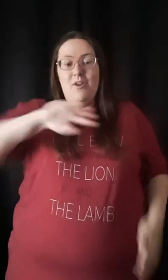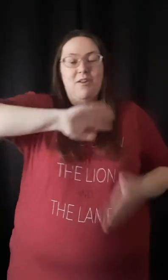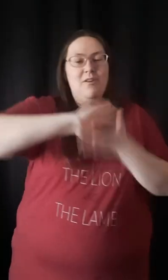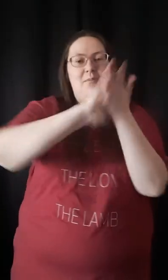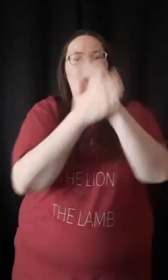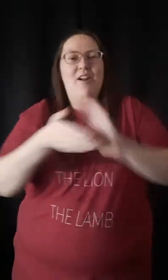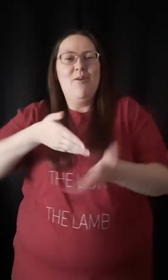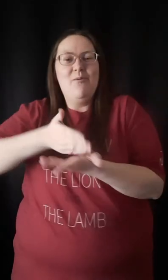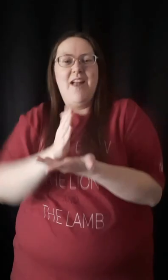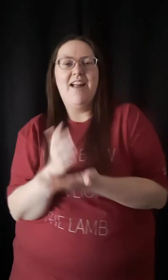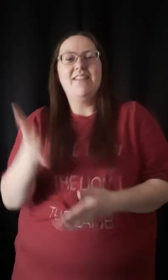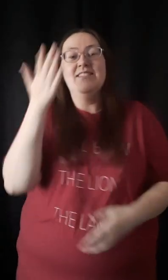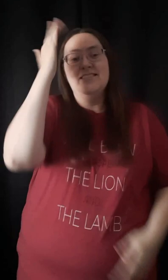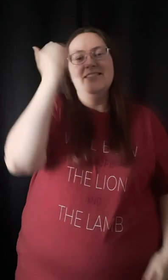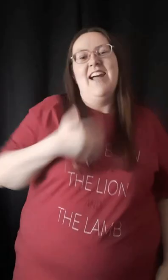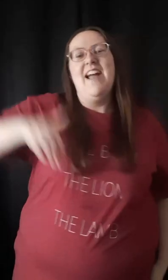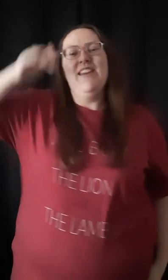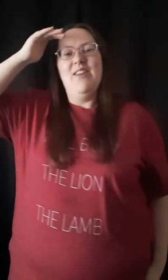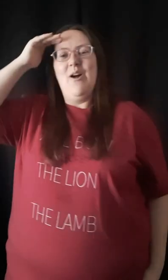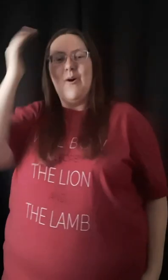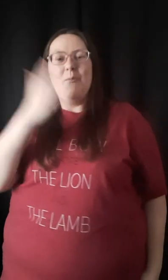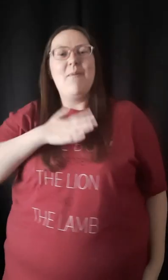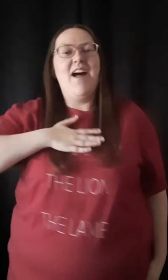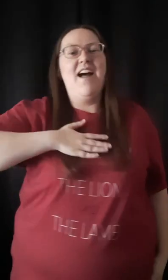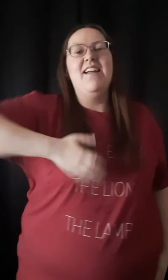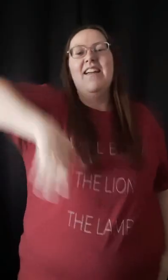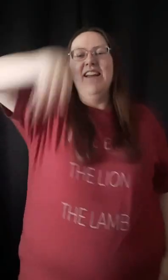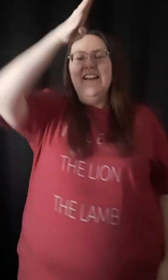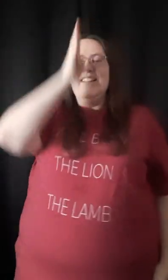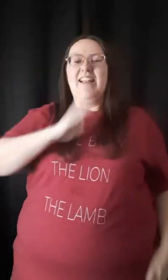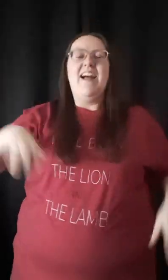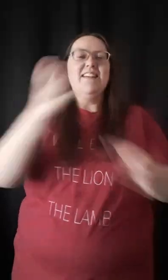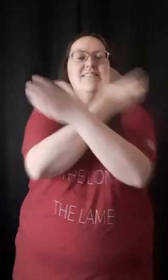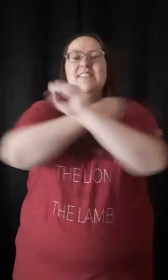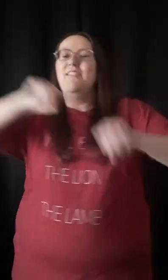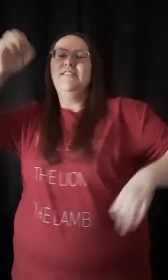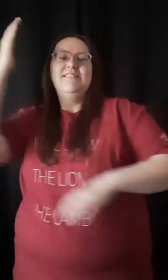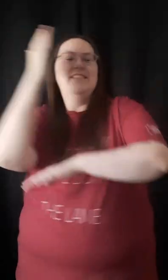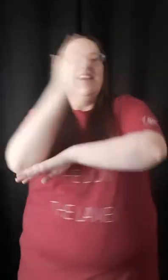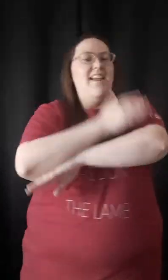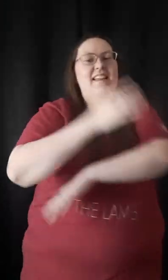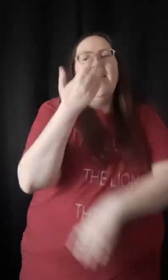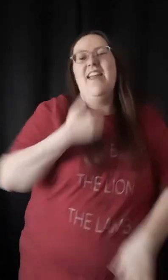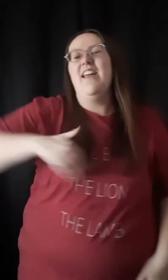I'm gonna be all right 'Cause I know my God saved the day